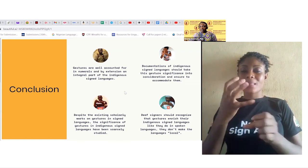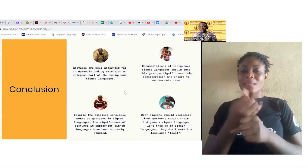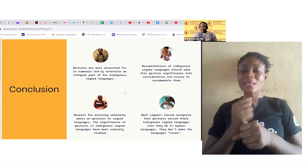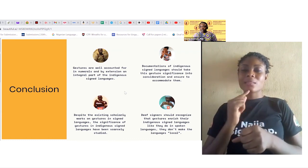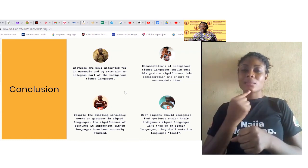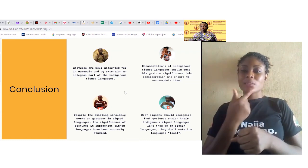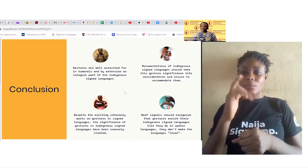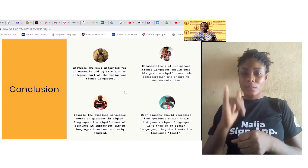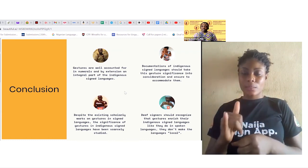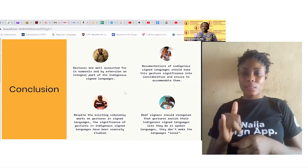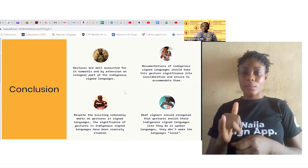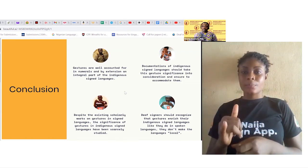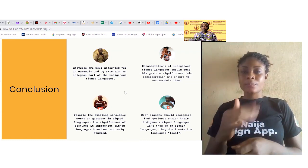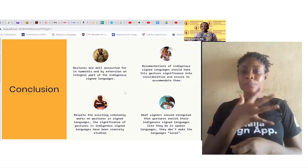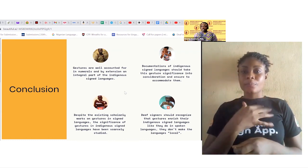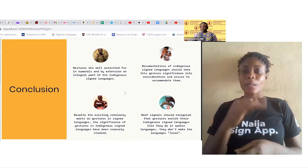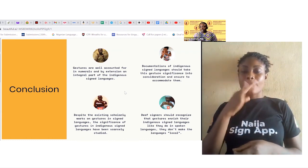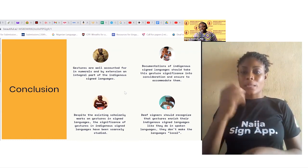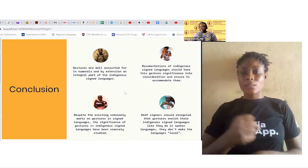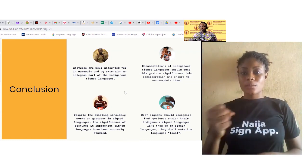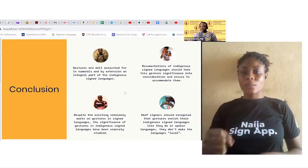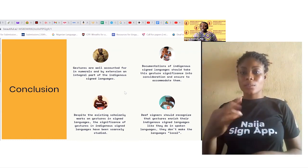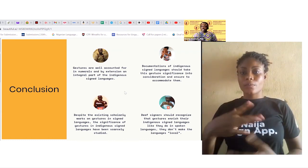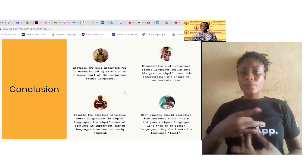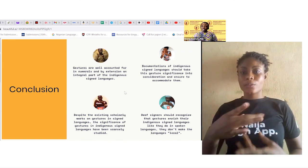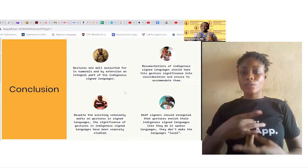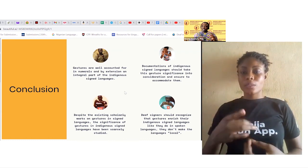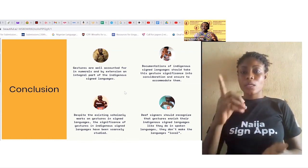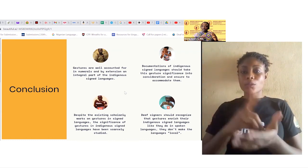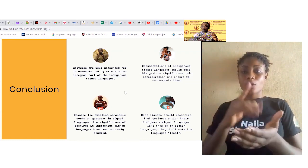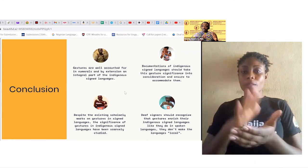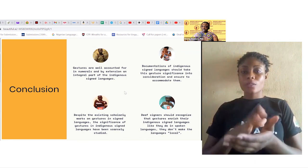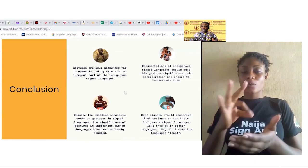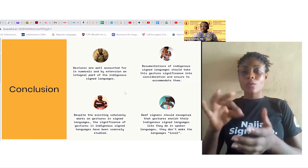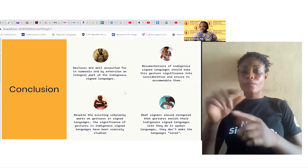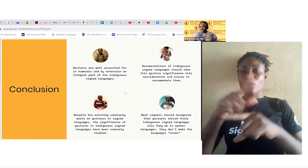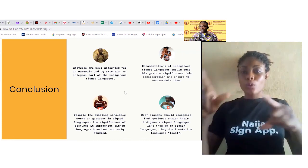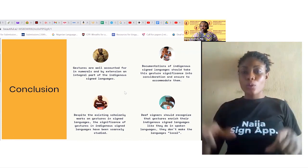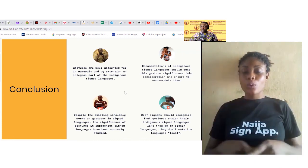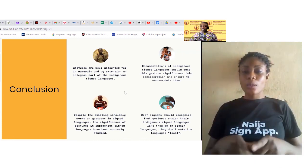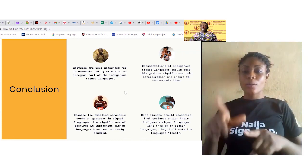you know scholars of interest. Documentations of indigenous sign languages should take